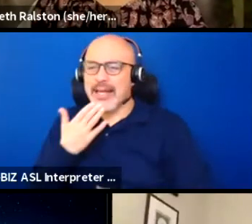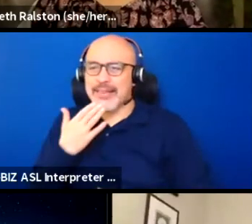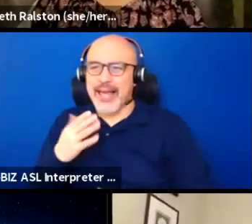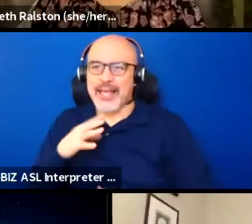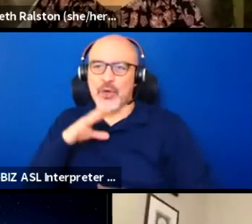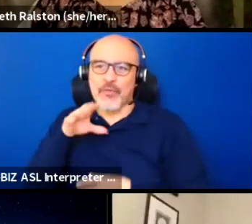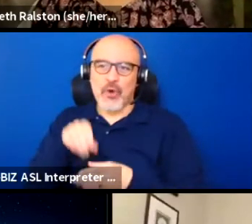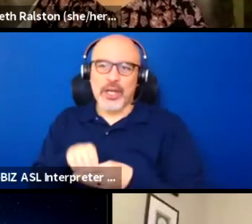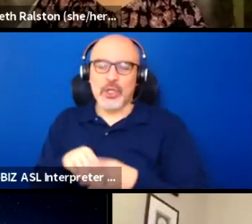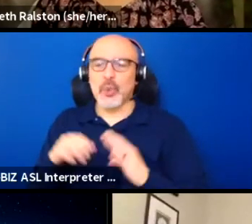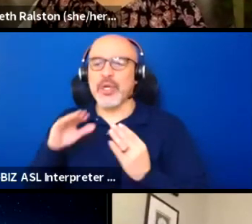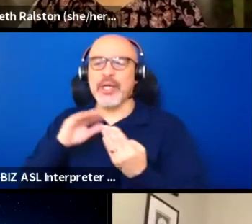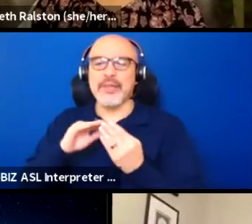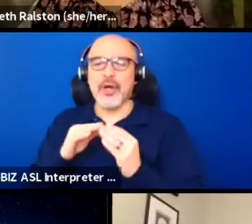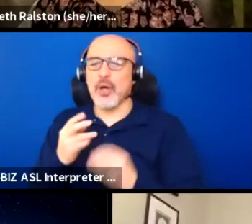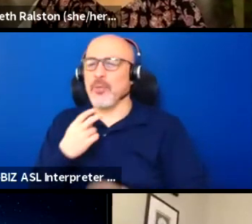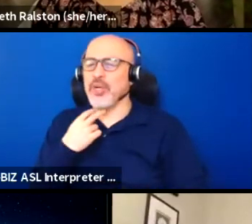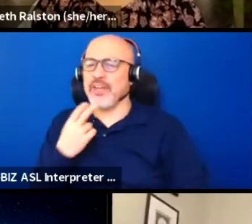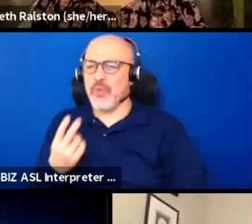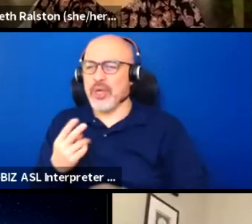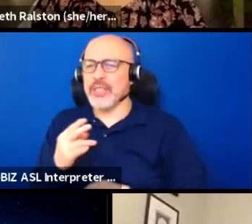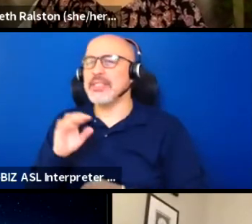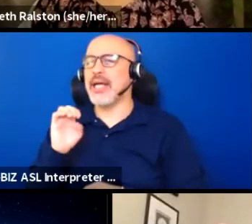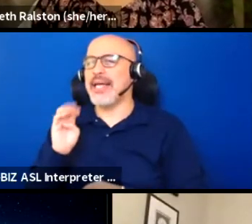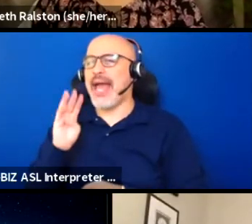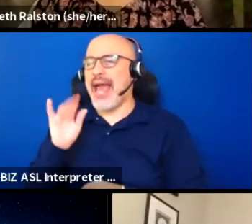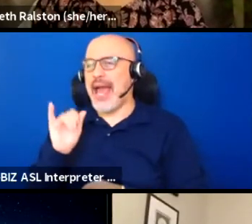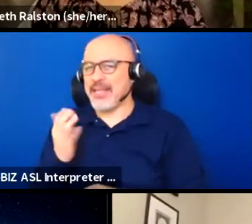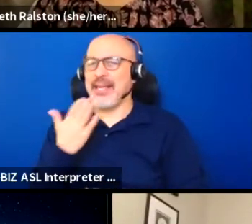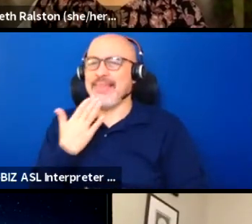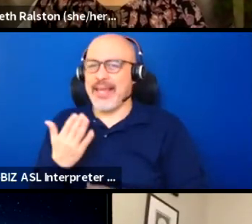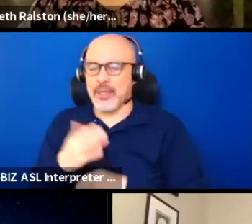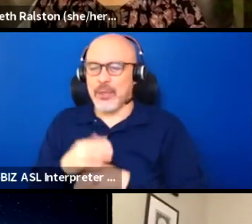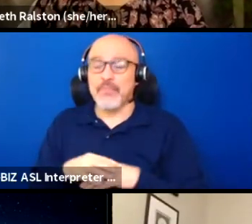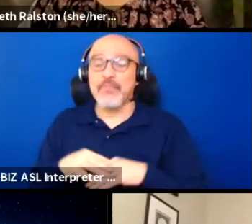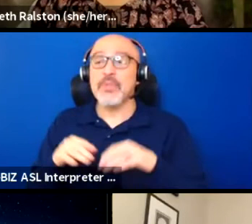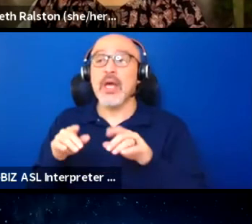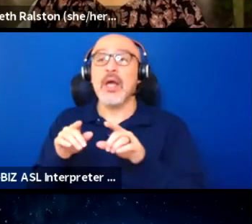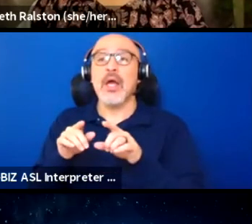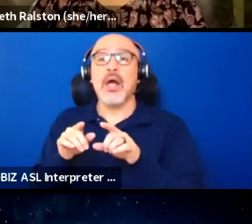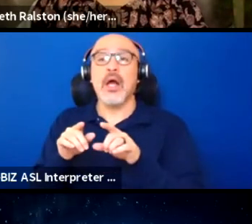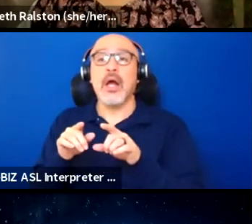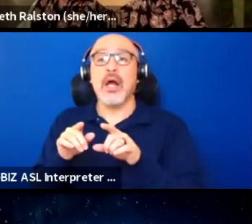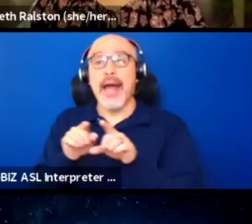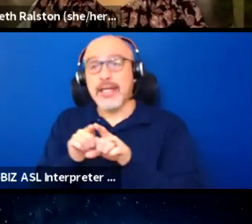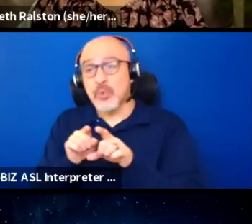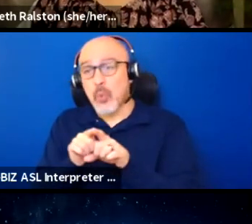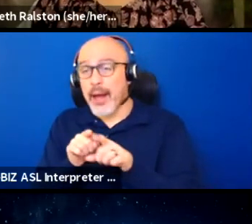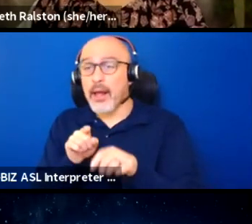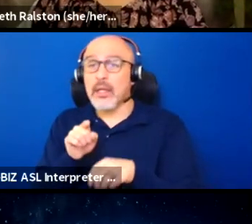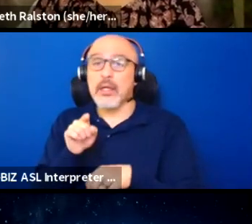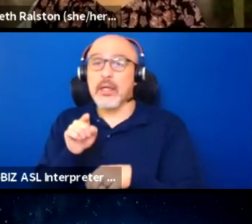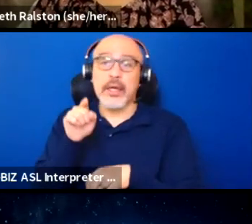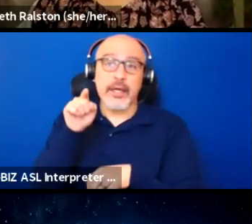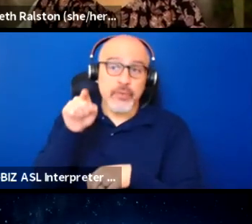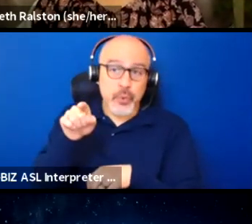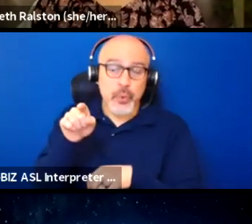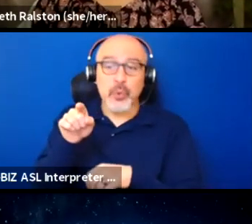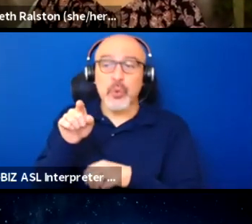in this conversation, Emi. And as well, if you or somebody else who is a part of that discussion wants to share